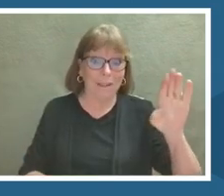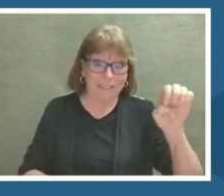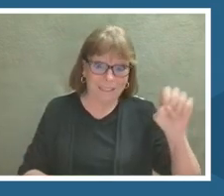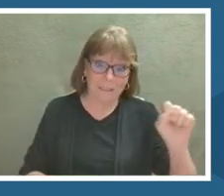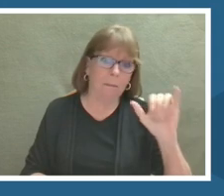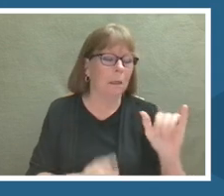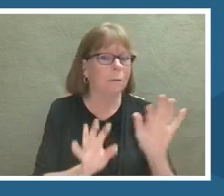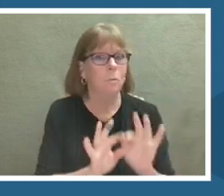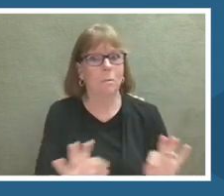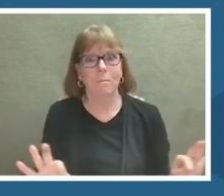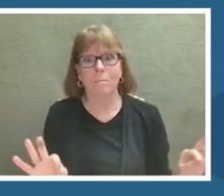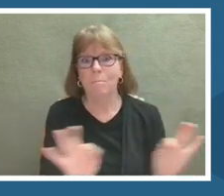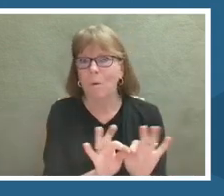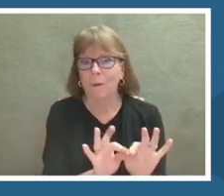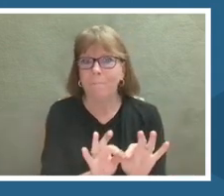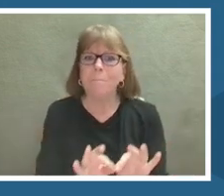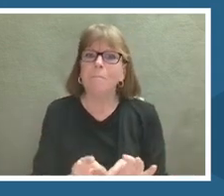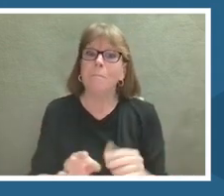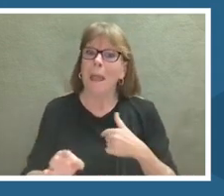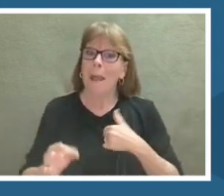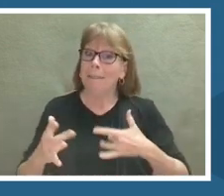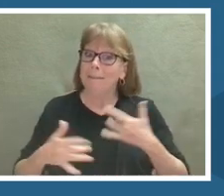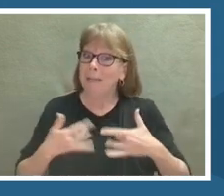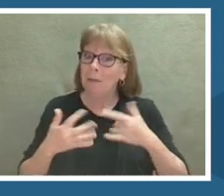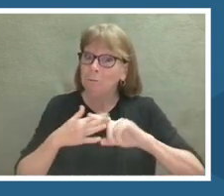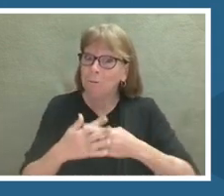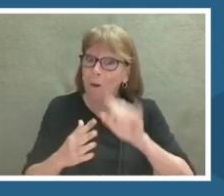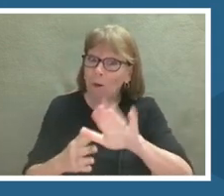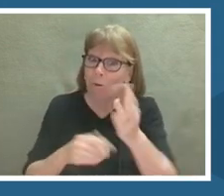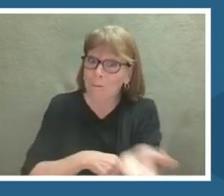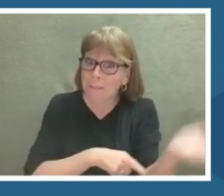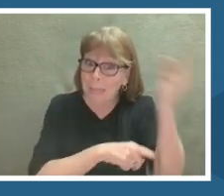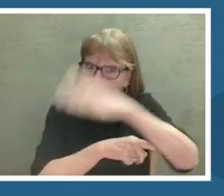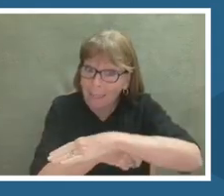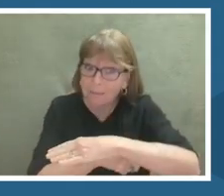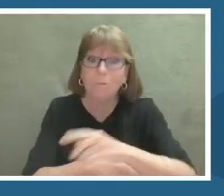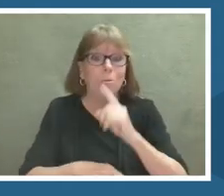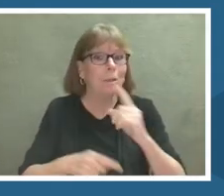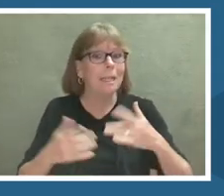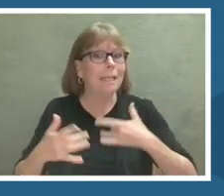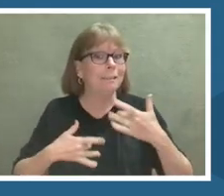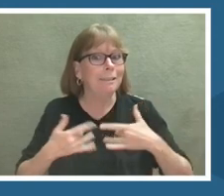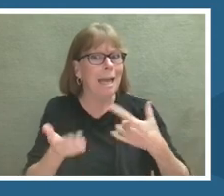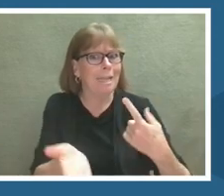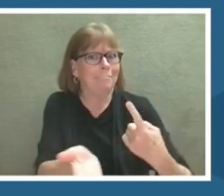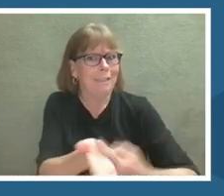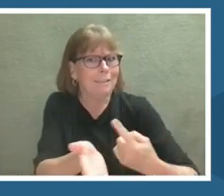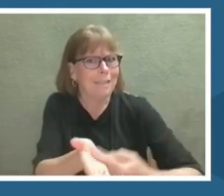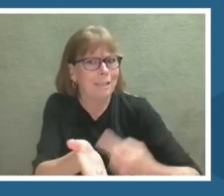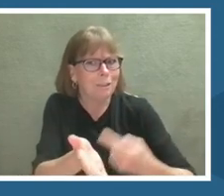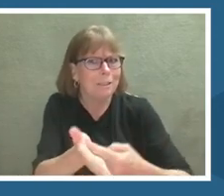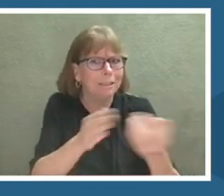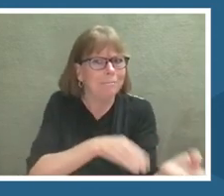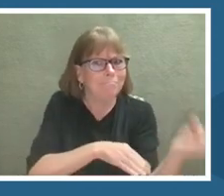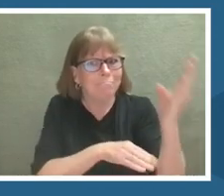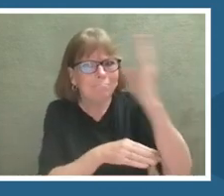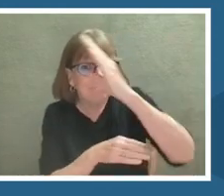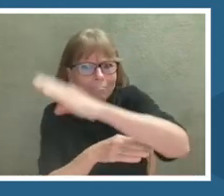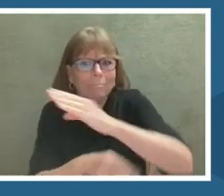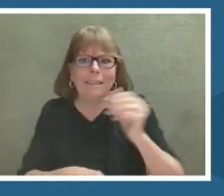Were going to have a very exciting extent discussion about really incredible work.